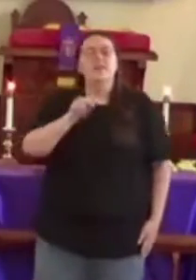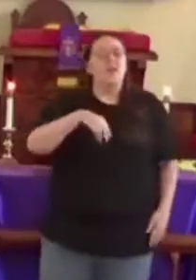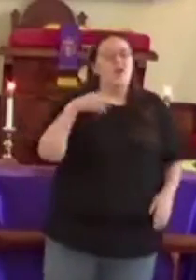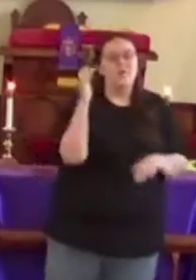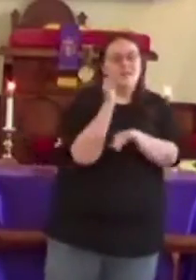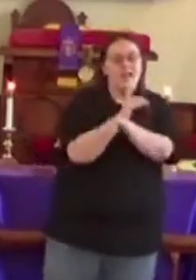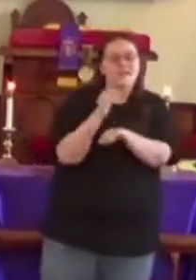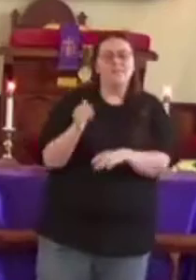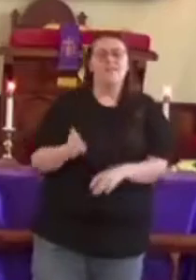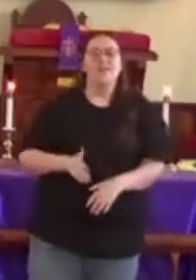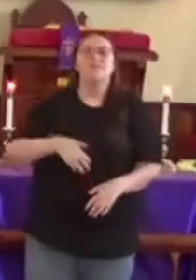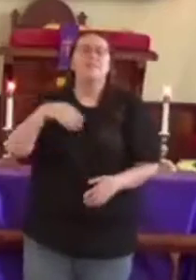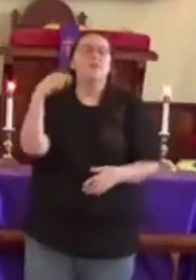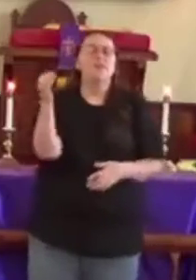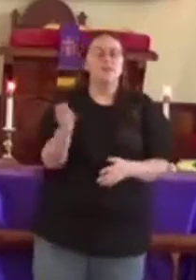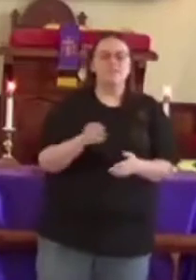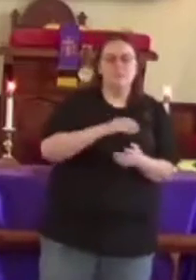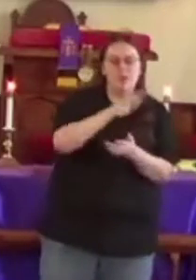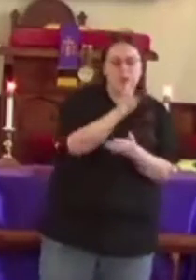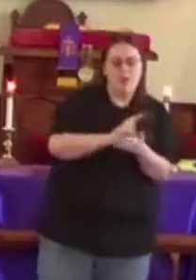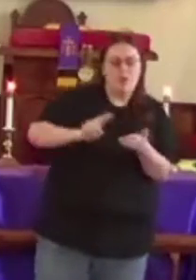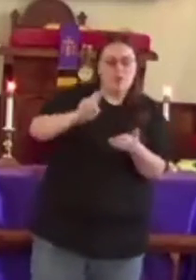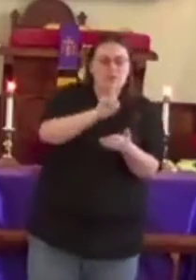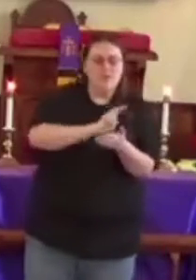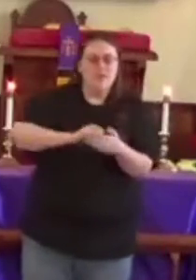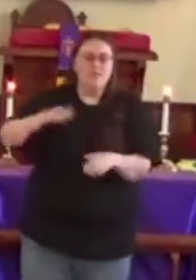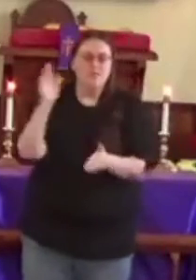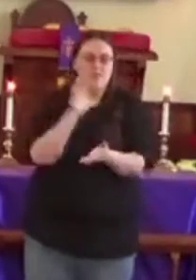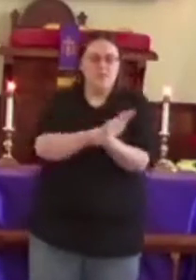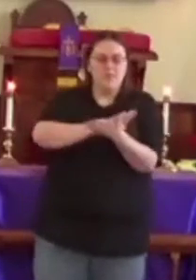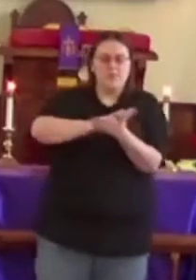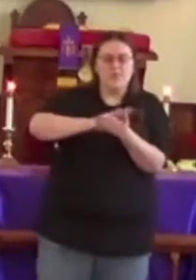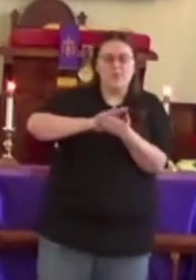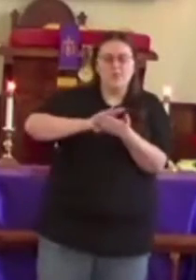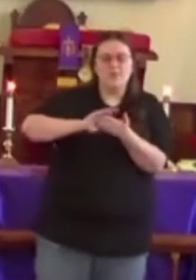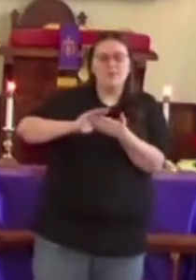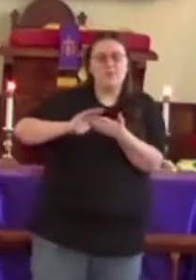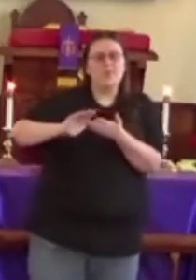No night has ever been so holy and so pure